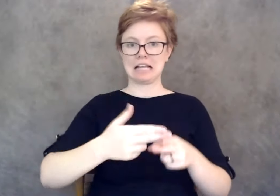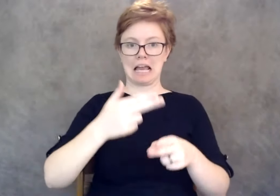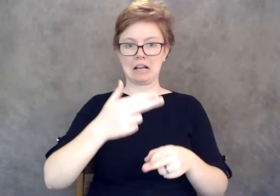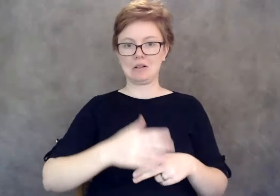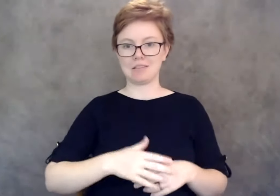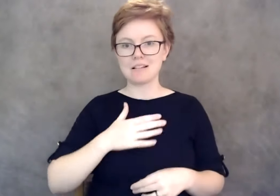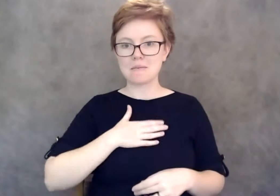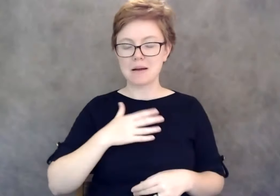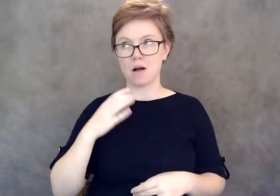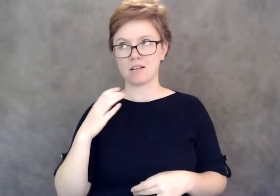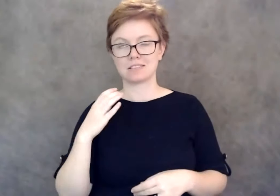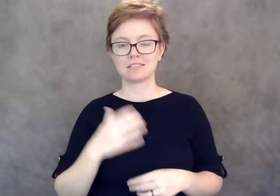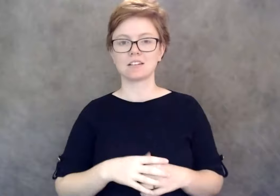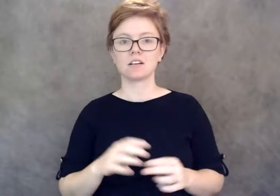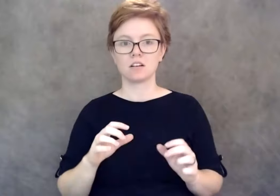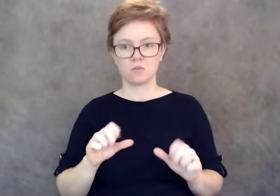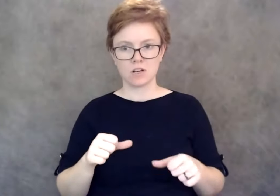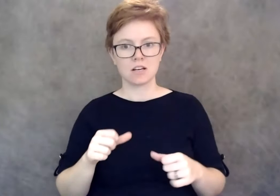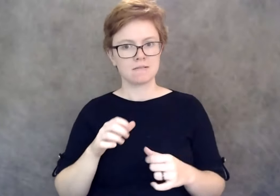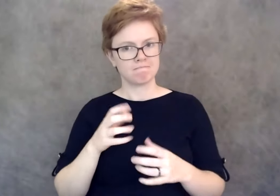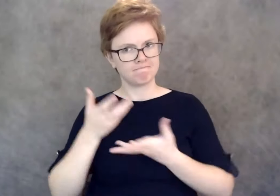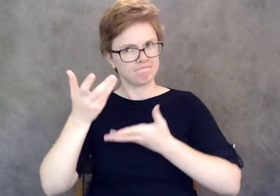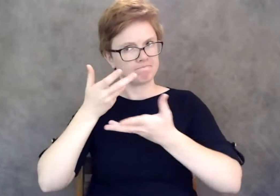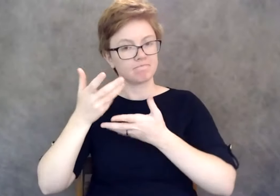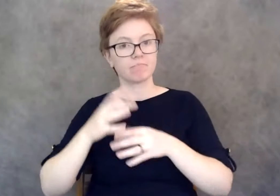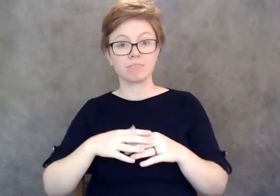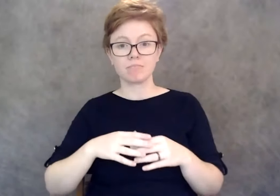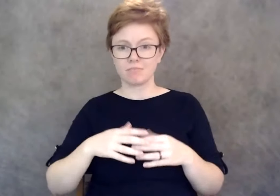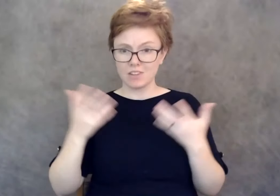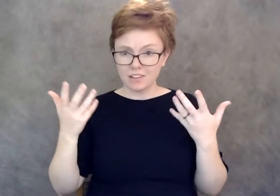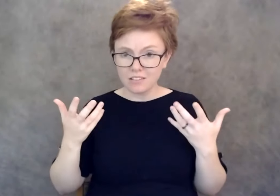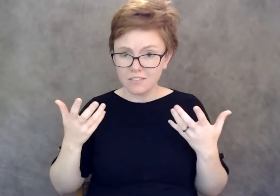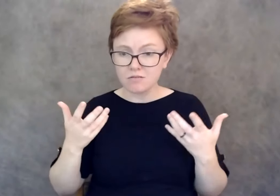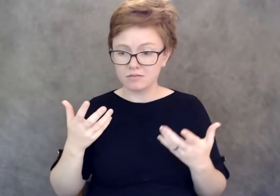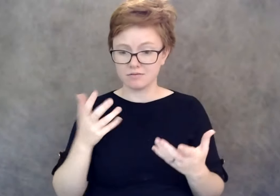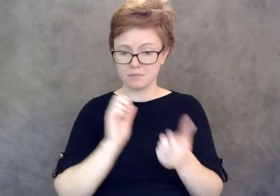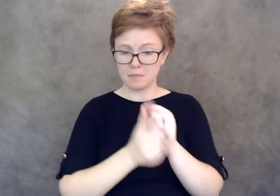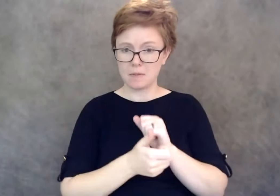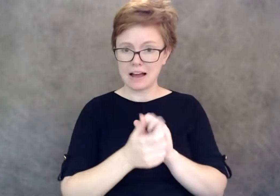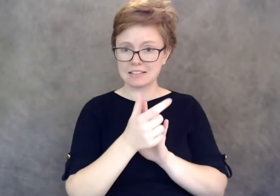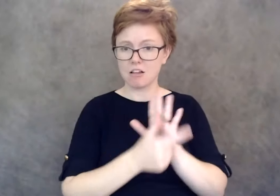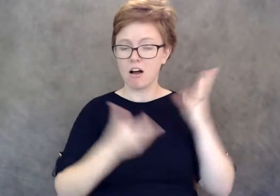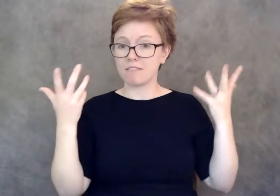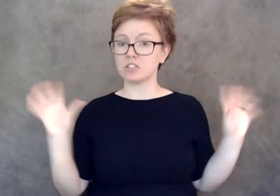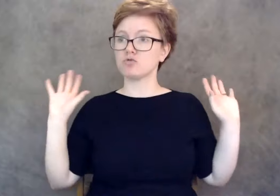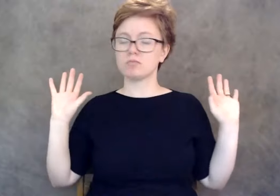And so our fight isn't over as Gabby said. You know, we're still gonna unfortunately have to push for this and I'm still pushing for this,